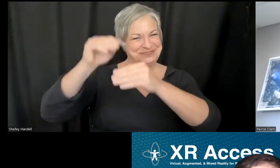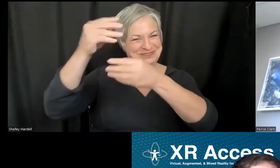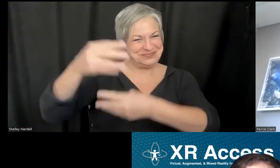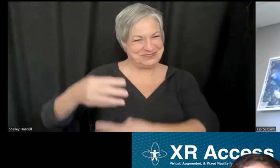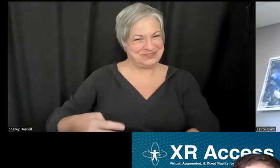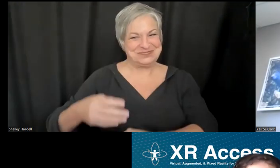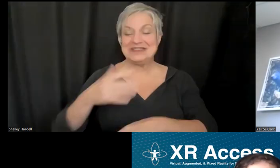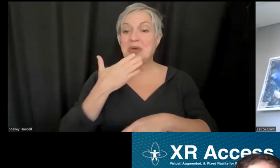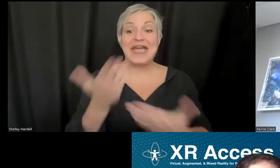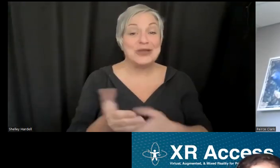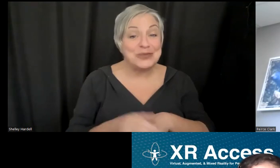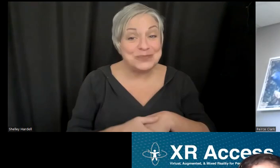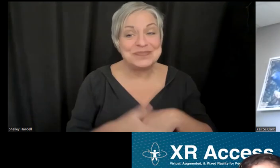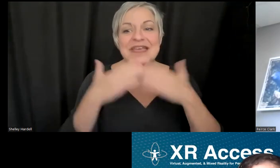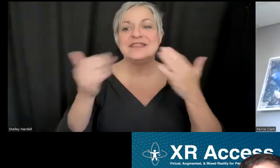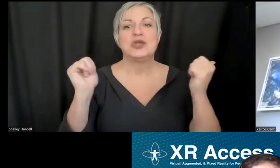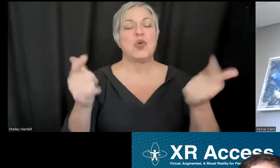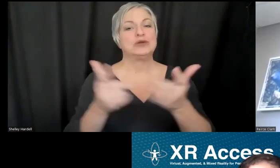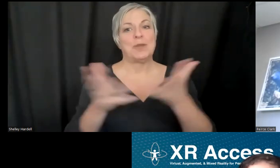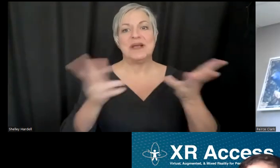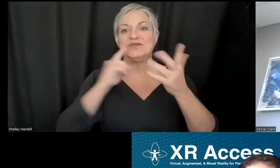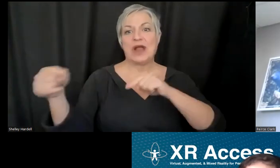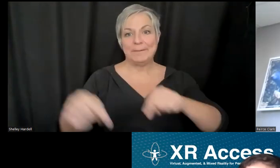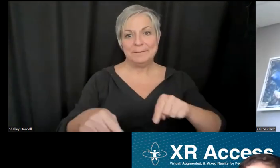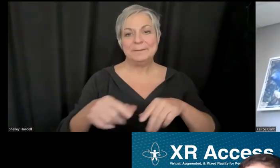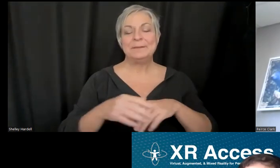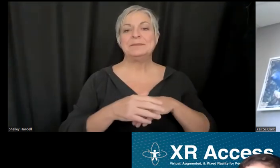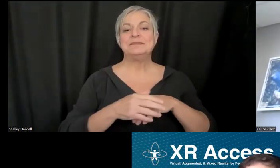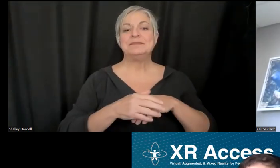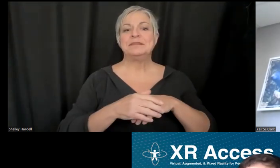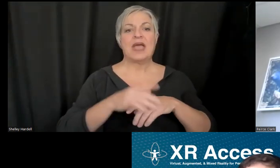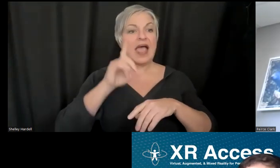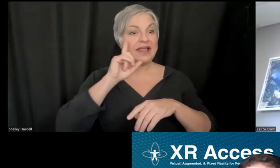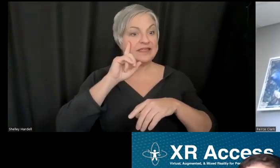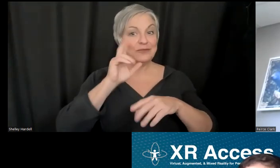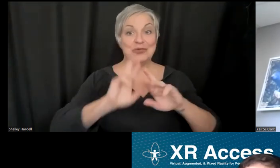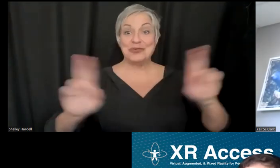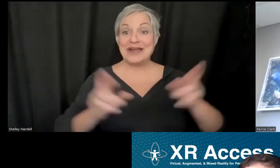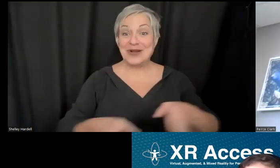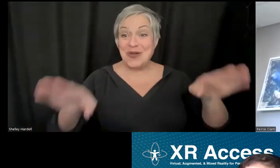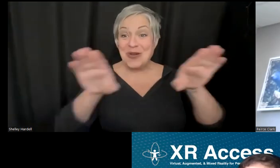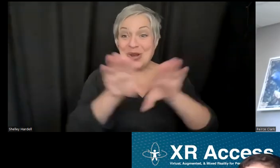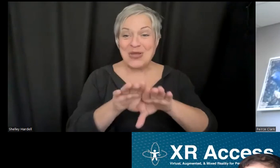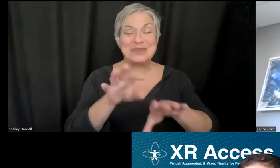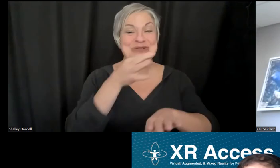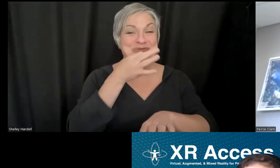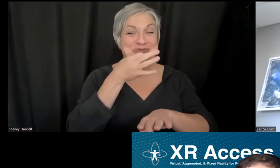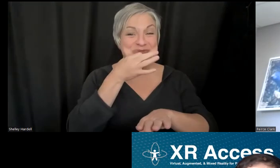yeah, thank you all so much for coming. I think we will go ahead and close it out here, but we will be posting this discussion